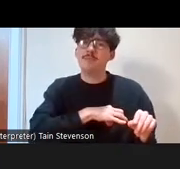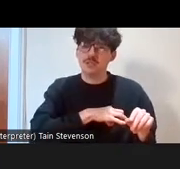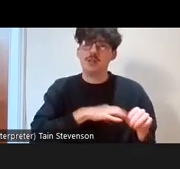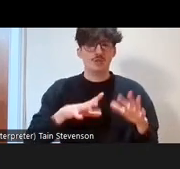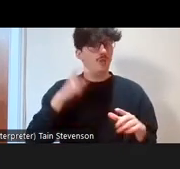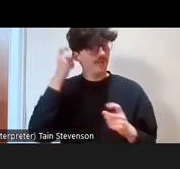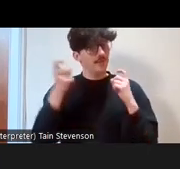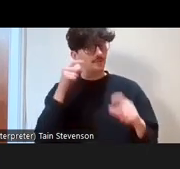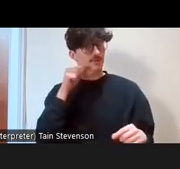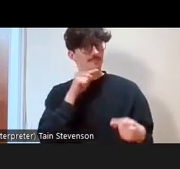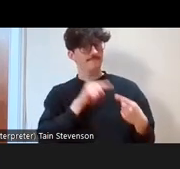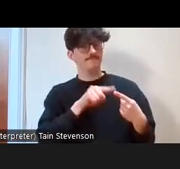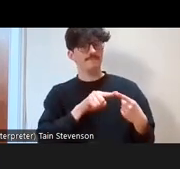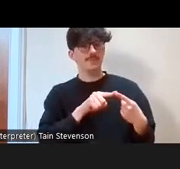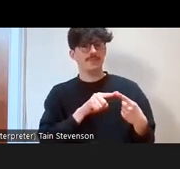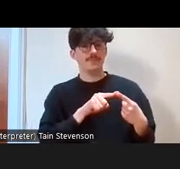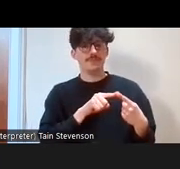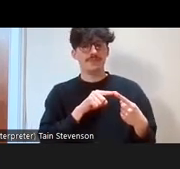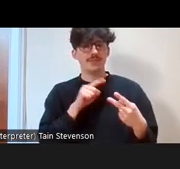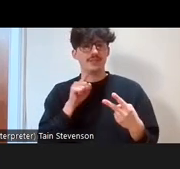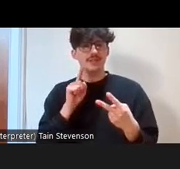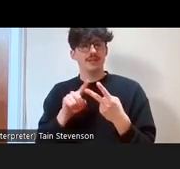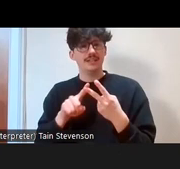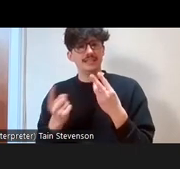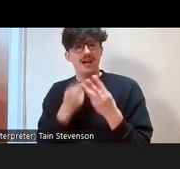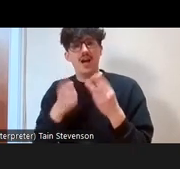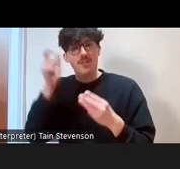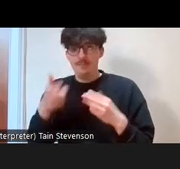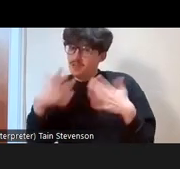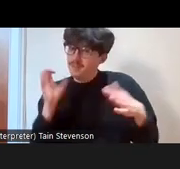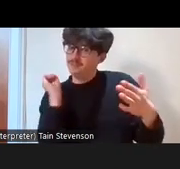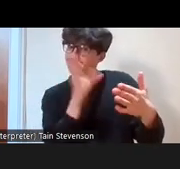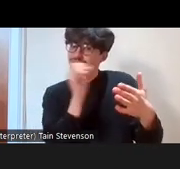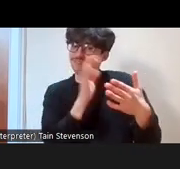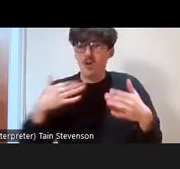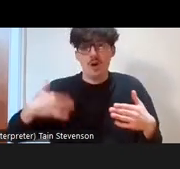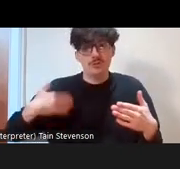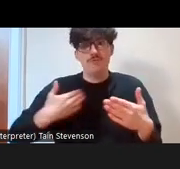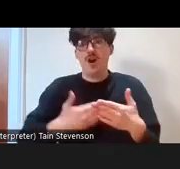about the different things. People have already started contributing, that's great. So, Rosie,